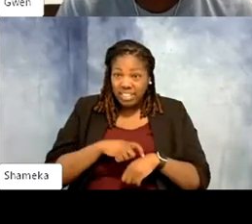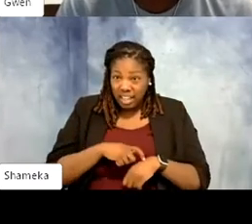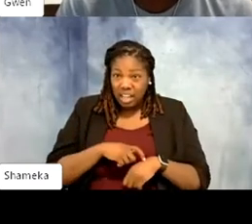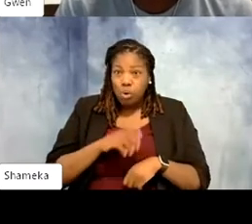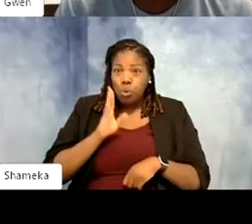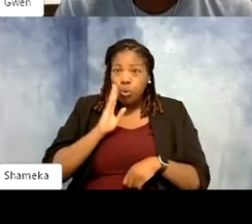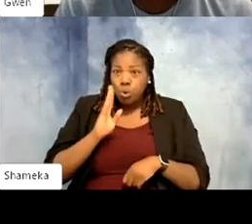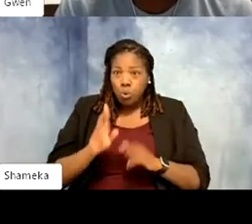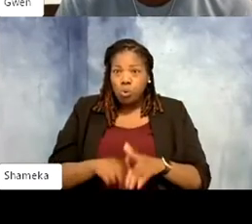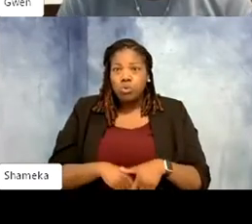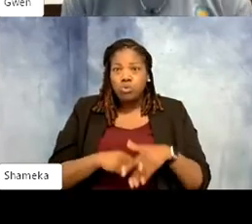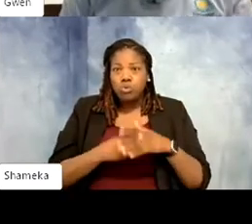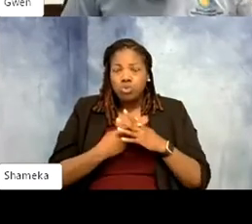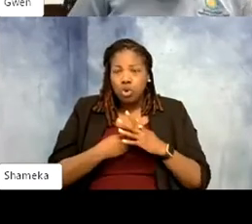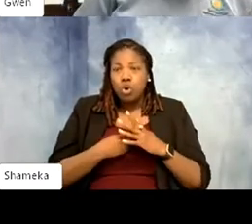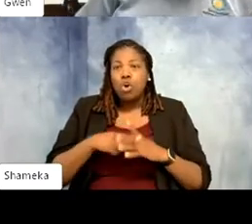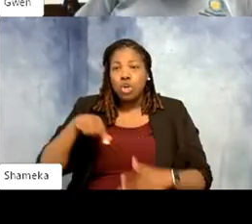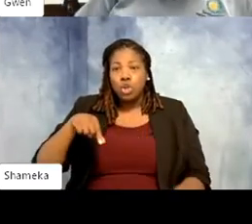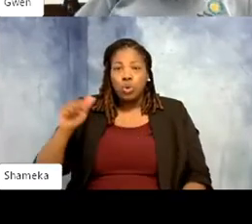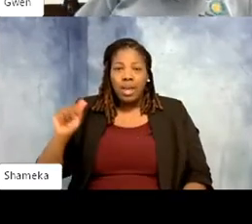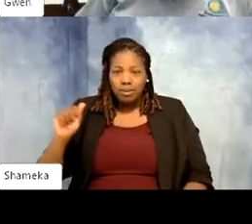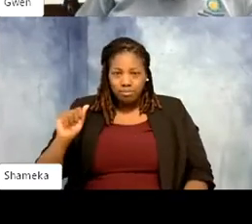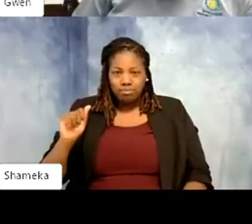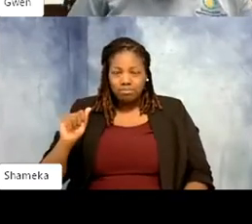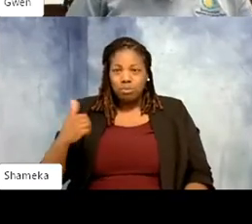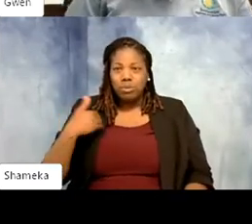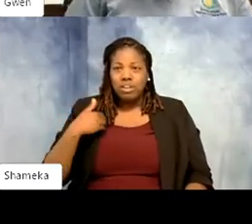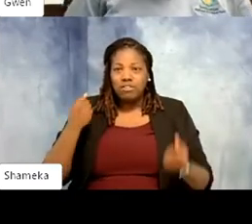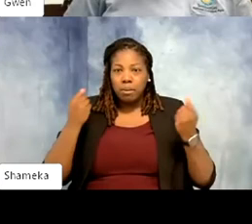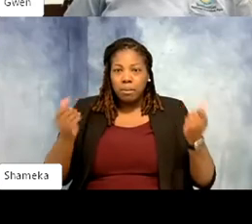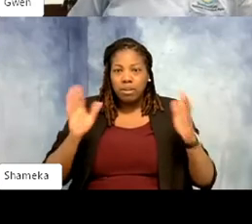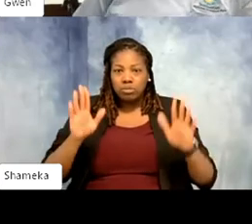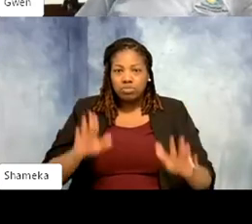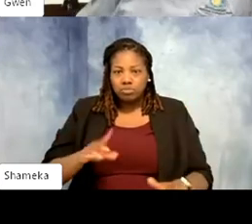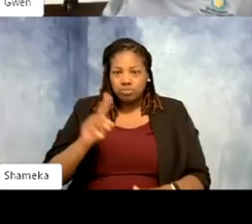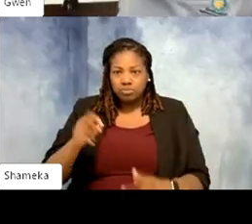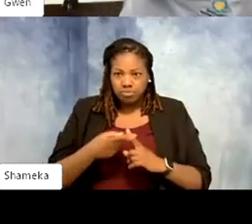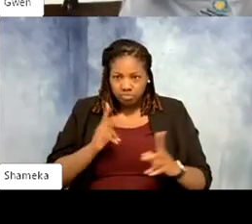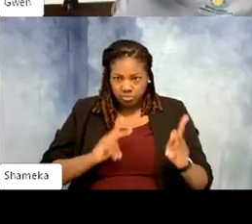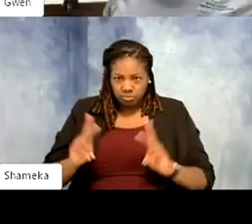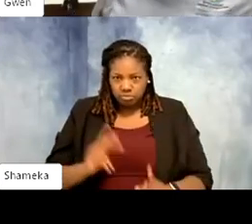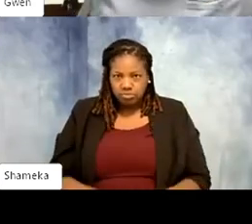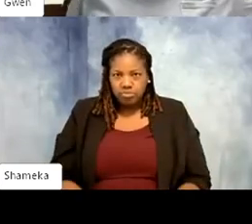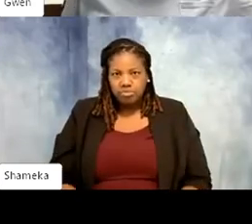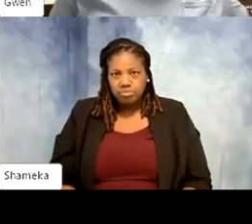right into our Q&A here, and we have so many great questions for you, Gwen. I can't wait to ask you